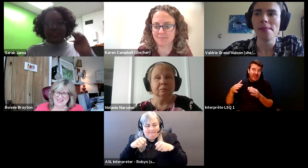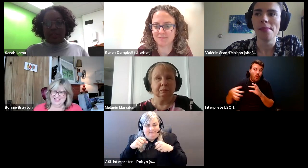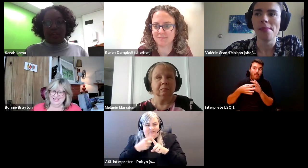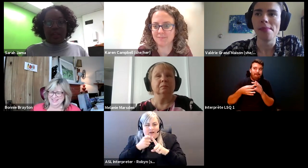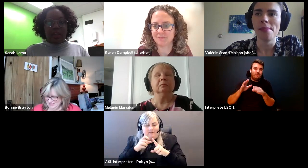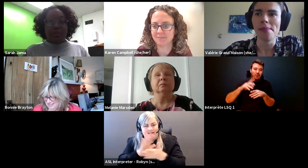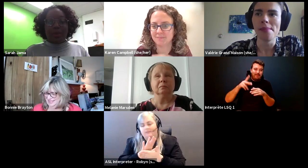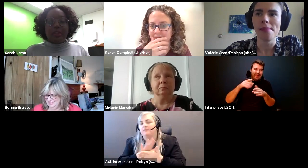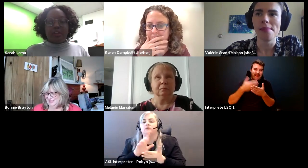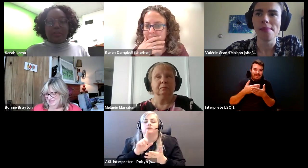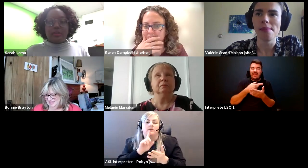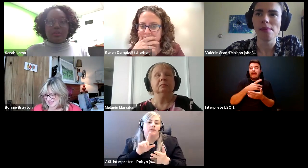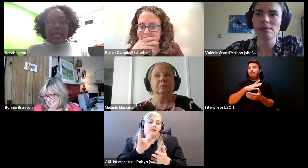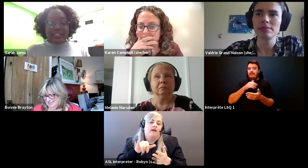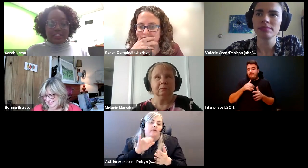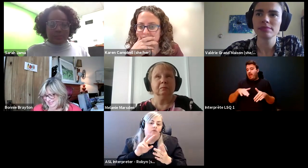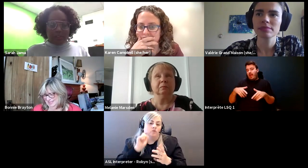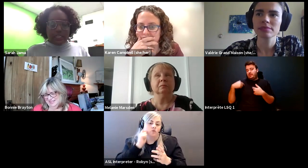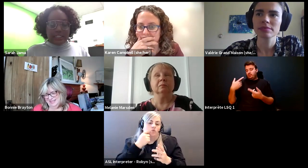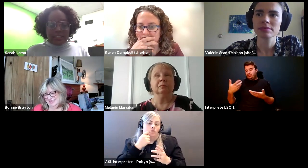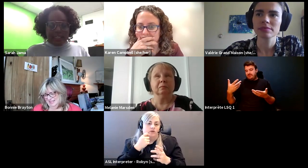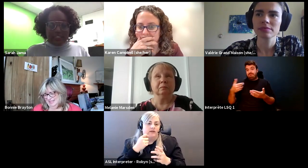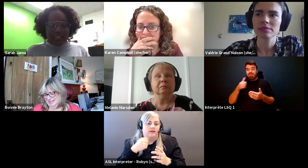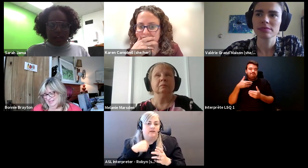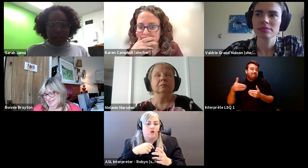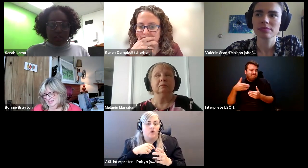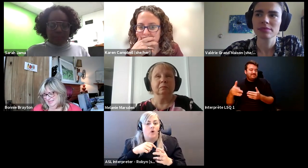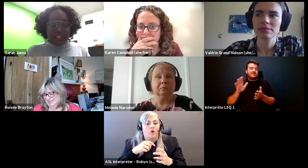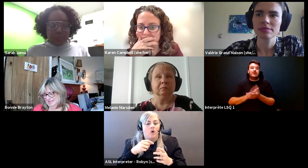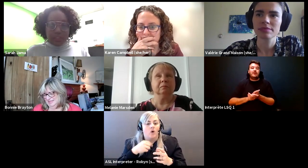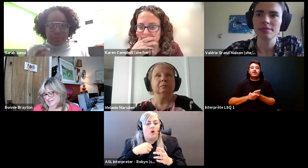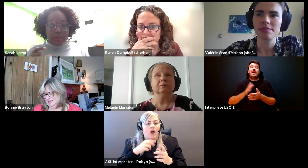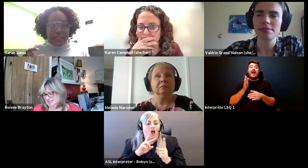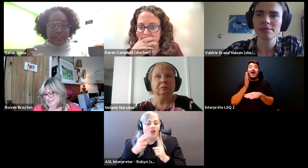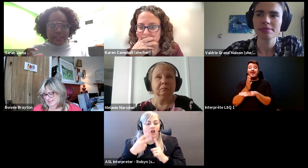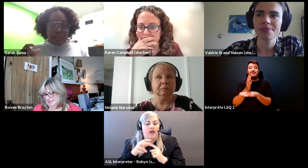Sarah Jama: takes on it, the way I look about accessibility is that it's like it's been liberalized.